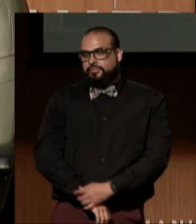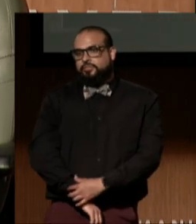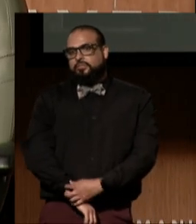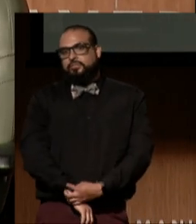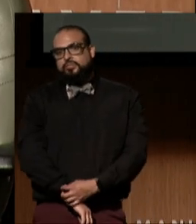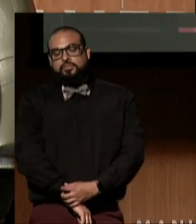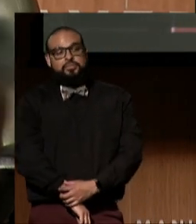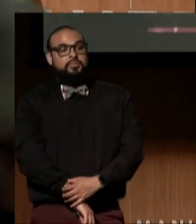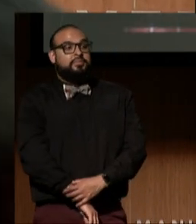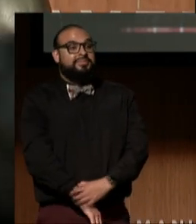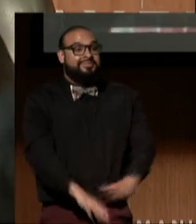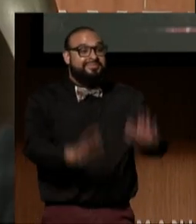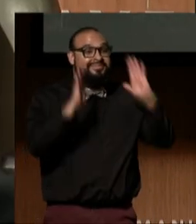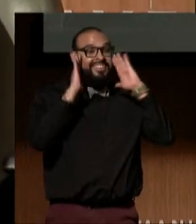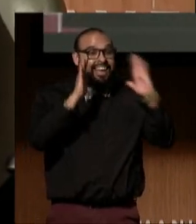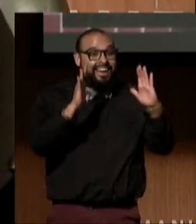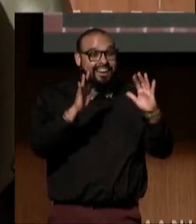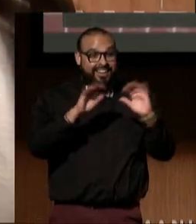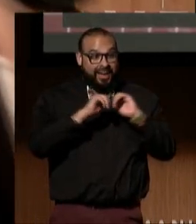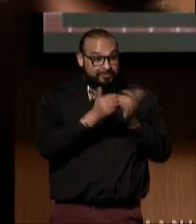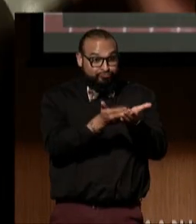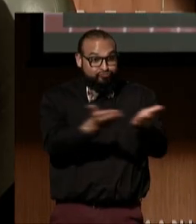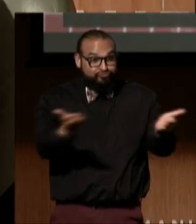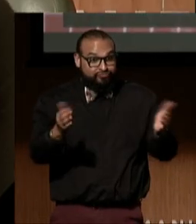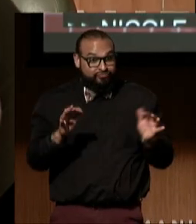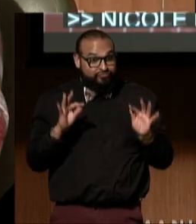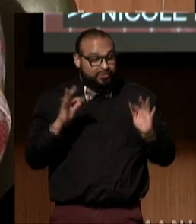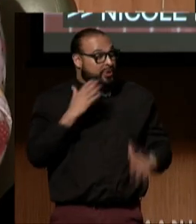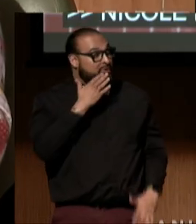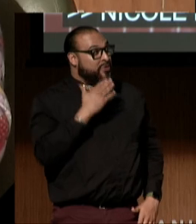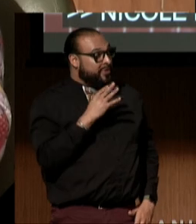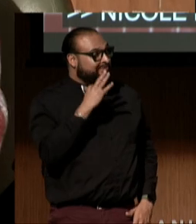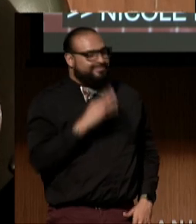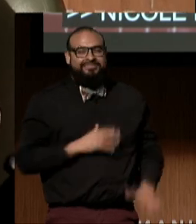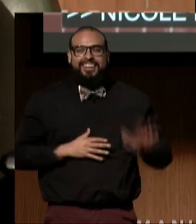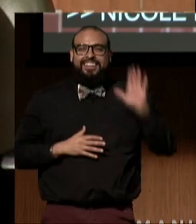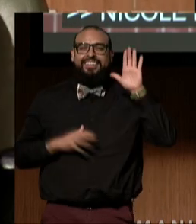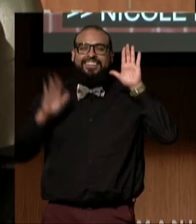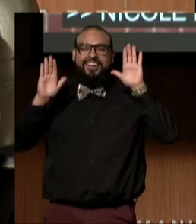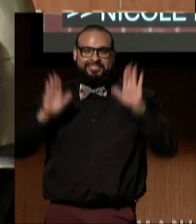Hi, everybody, how are you doing? (audience whooping) Awesome, all right.